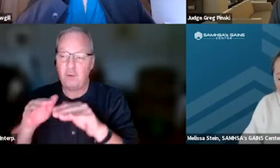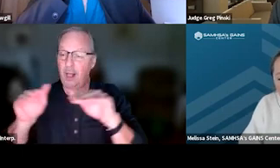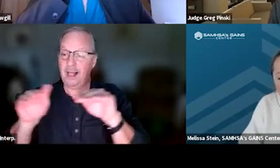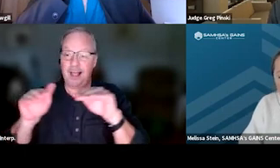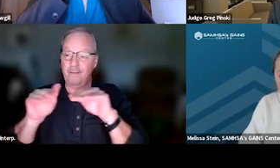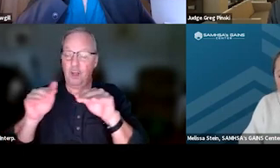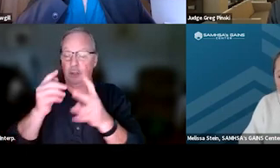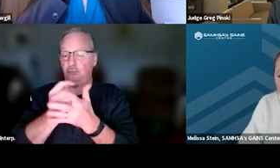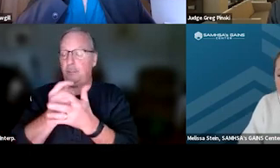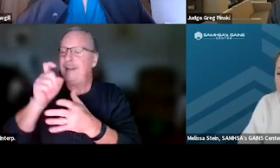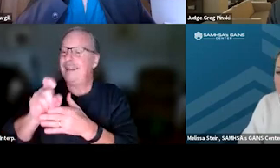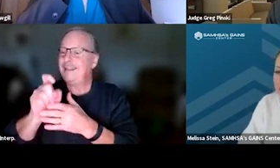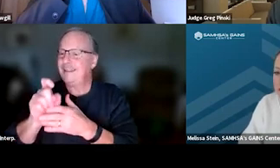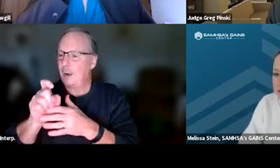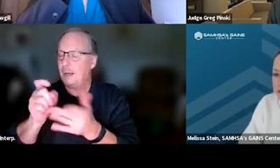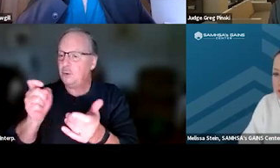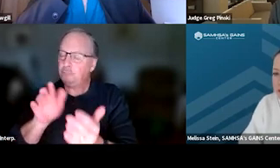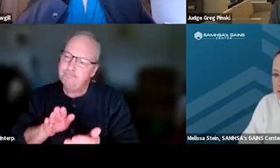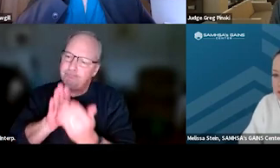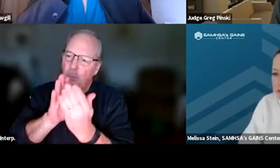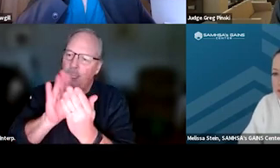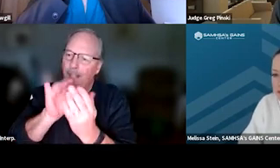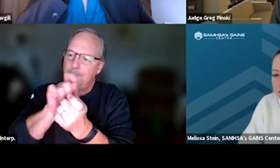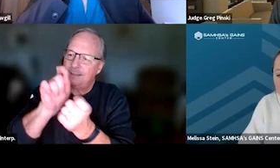to be able to address that particular relapse